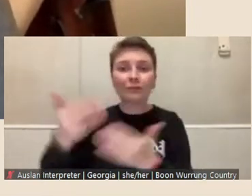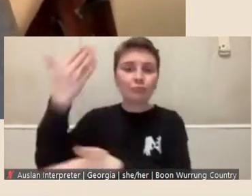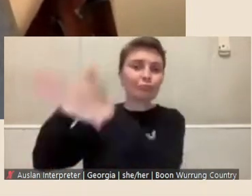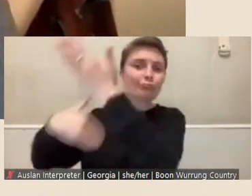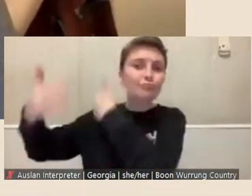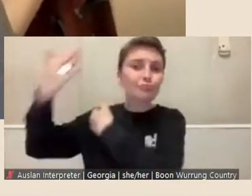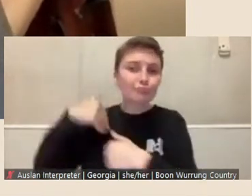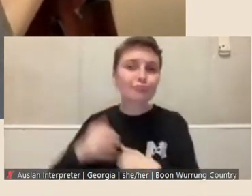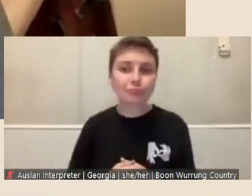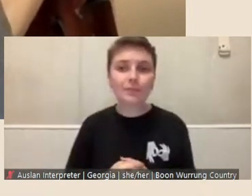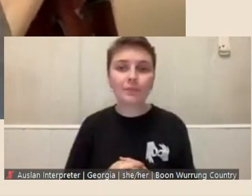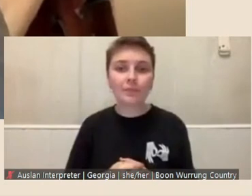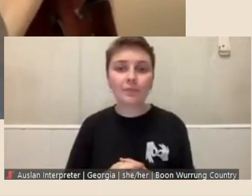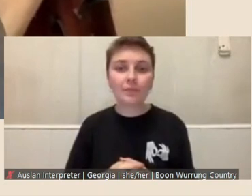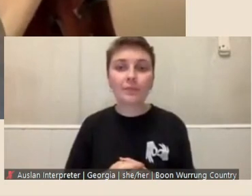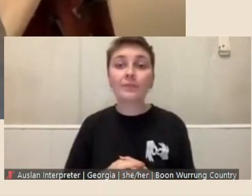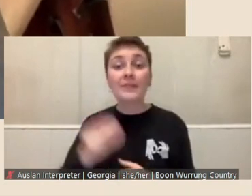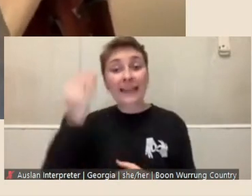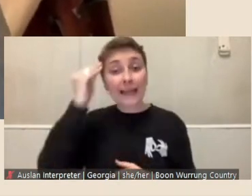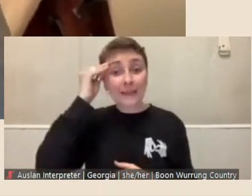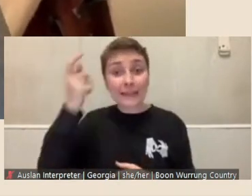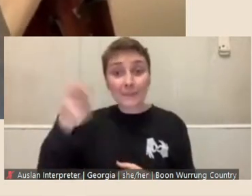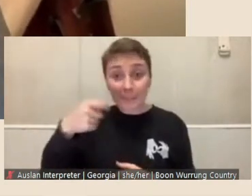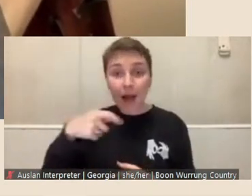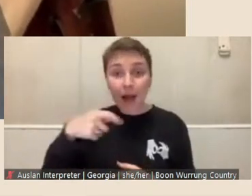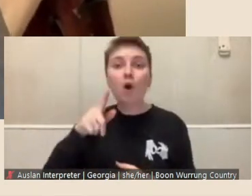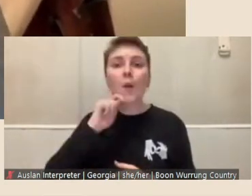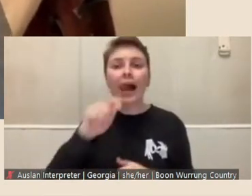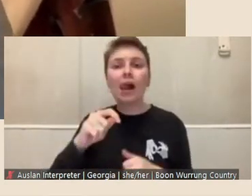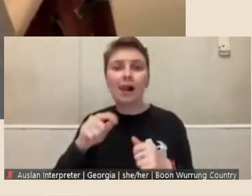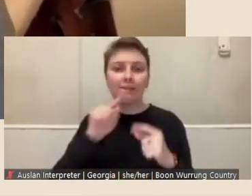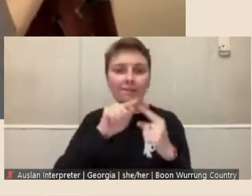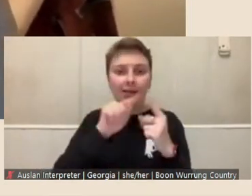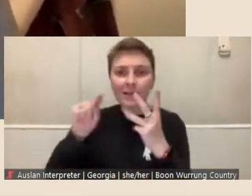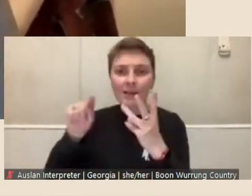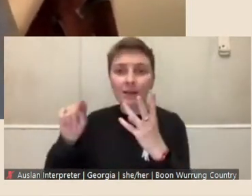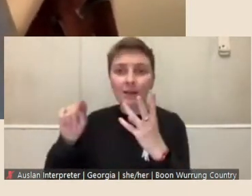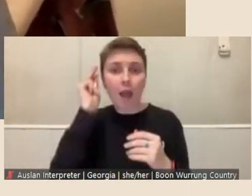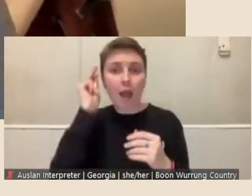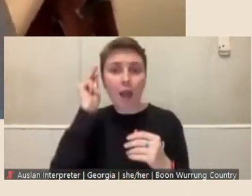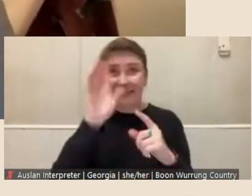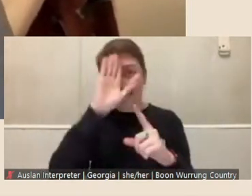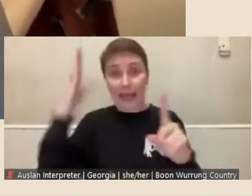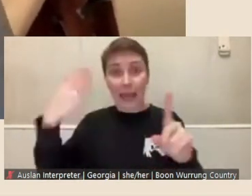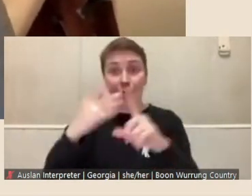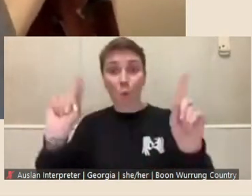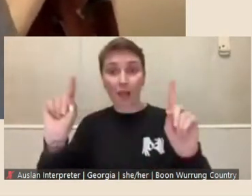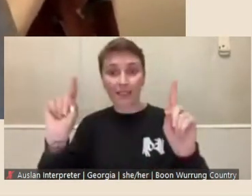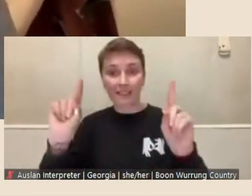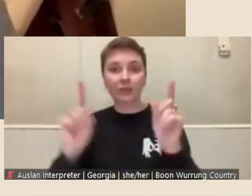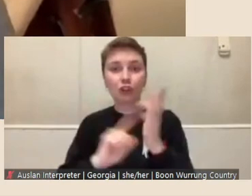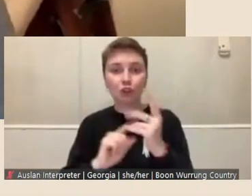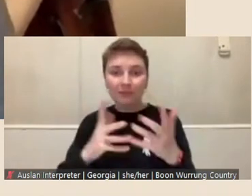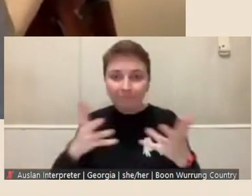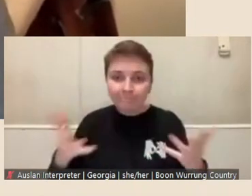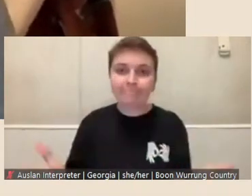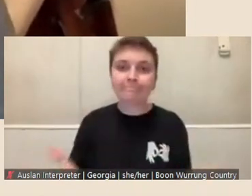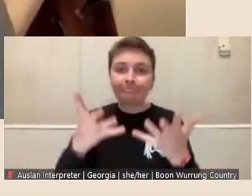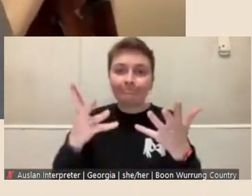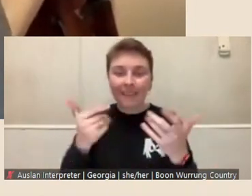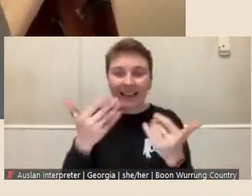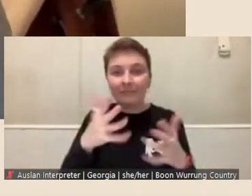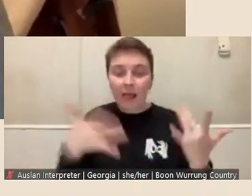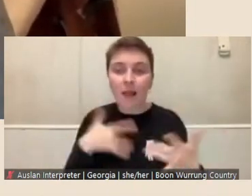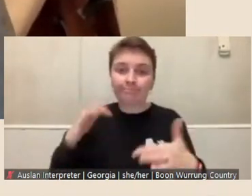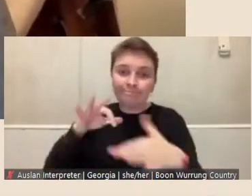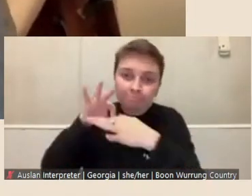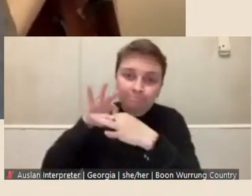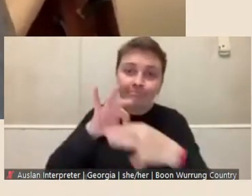The committee members will reflect the Library's ultimate aim that we sense, foster a sense of belonging for all people,